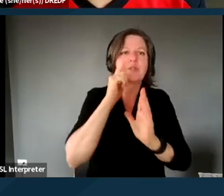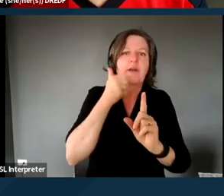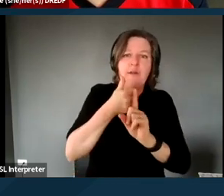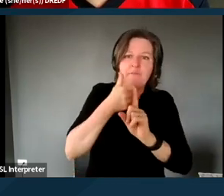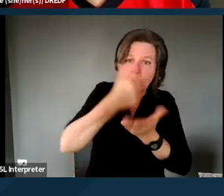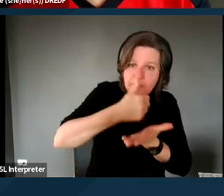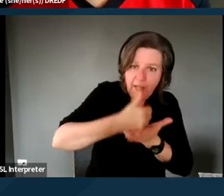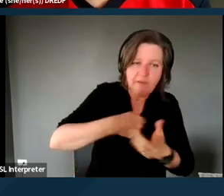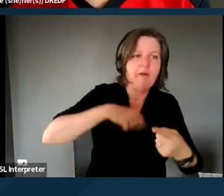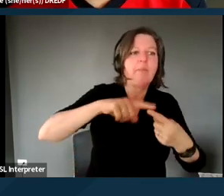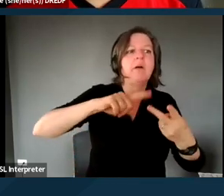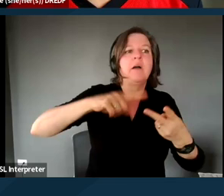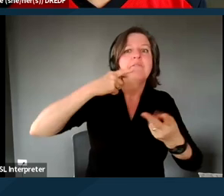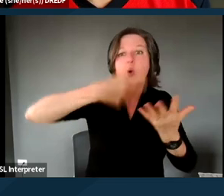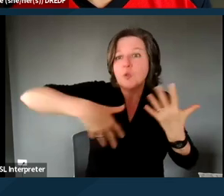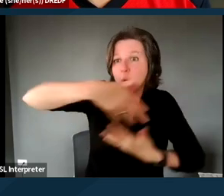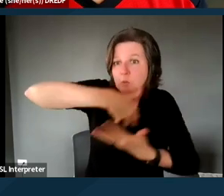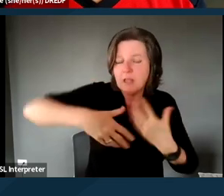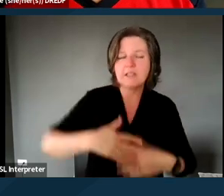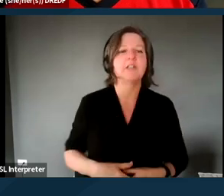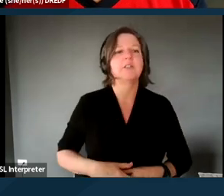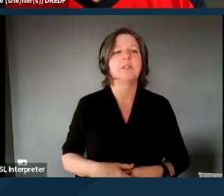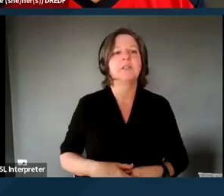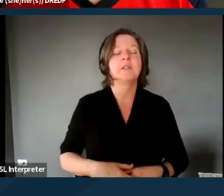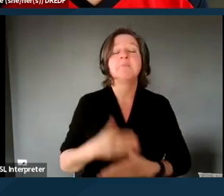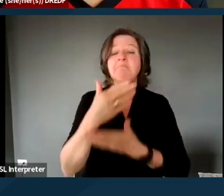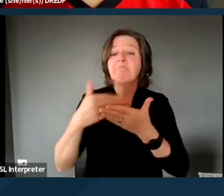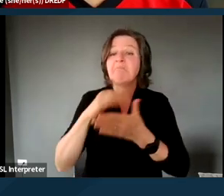And so some of that includes something as practical